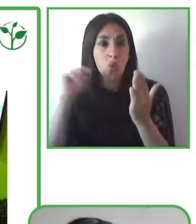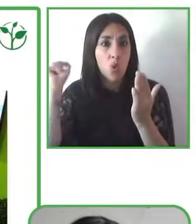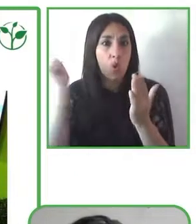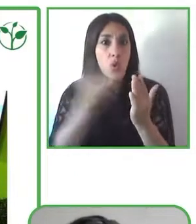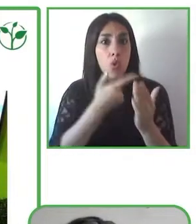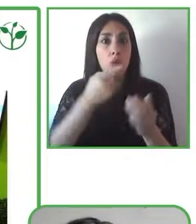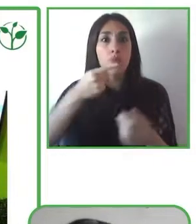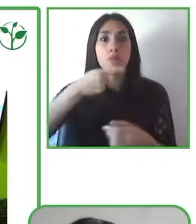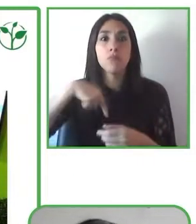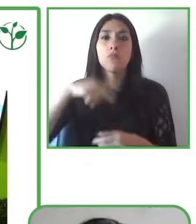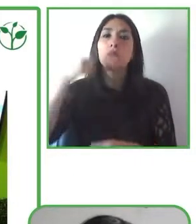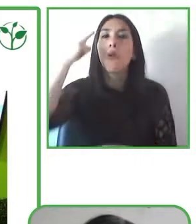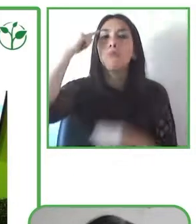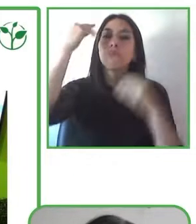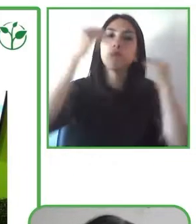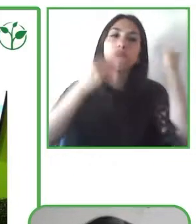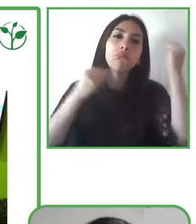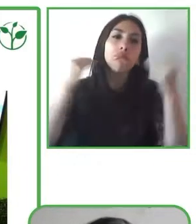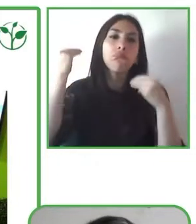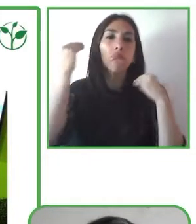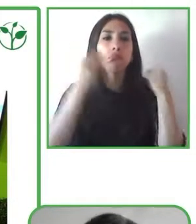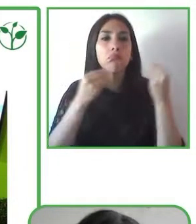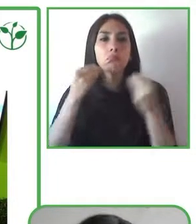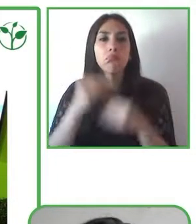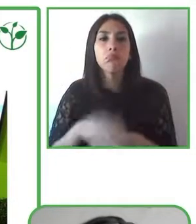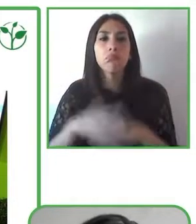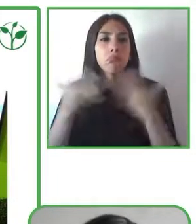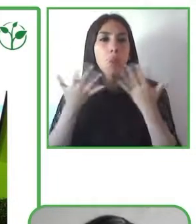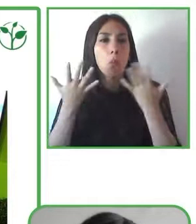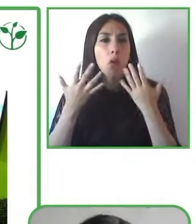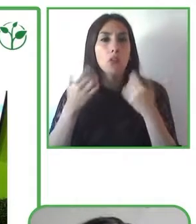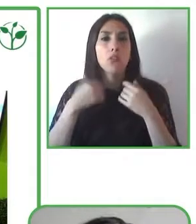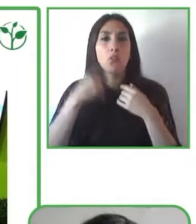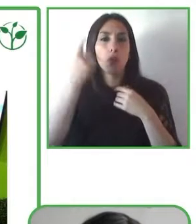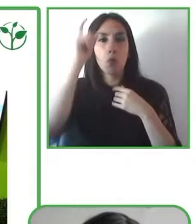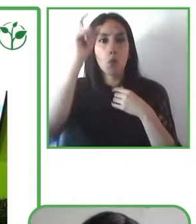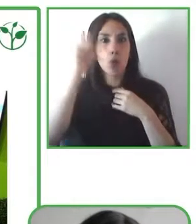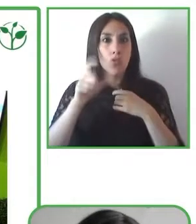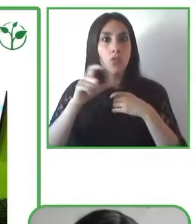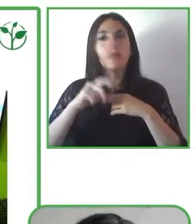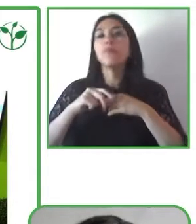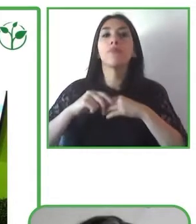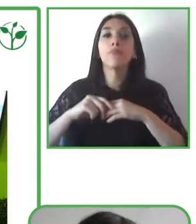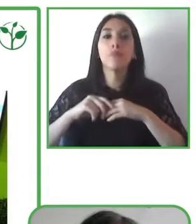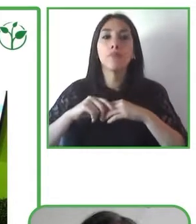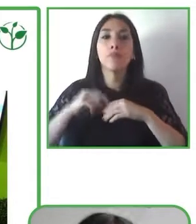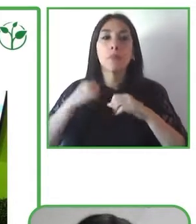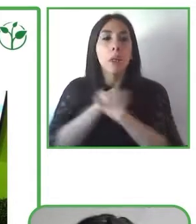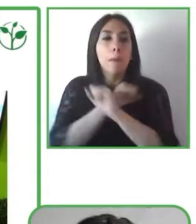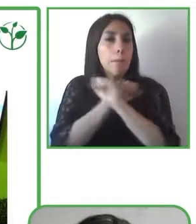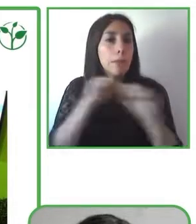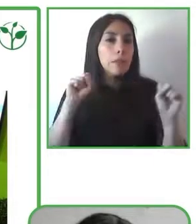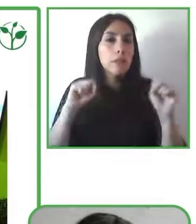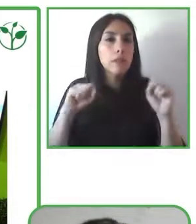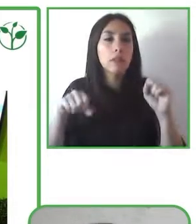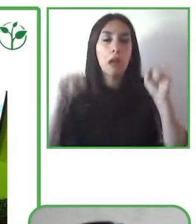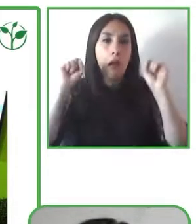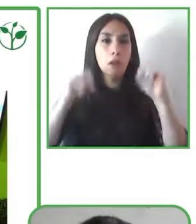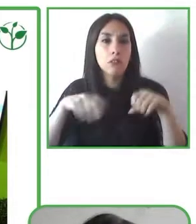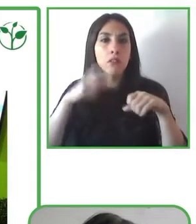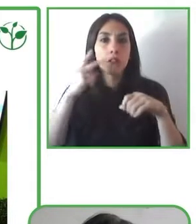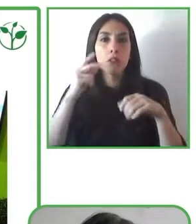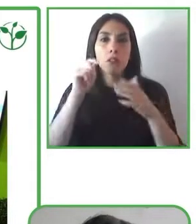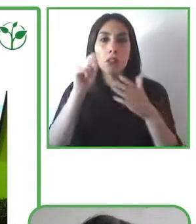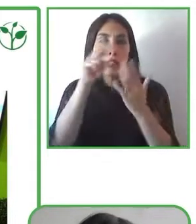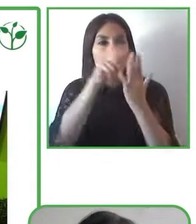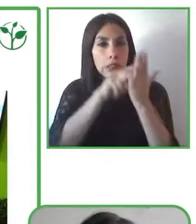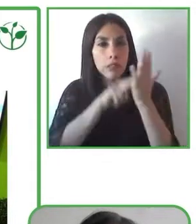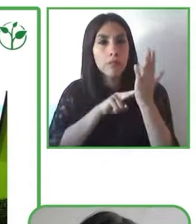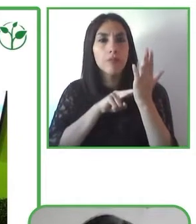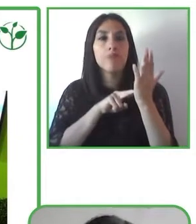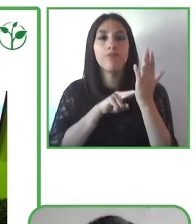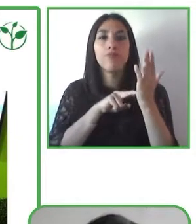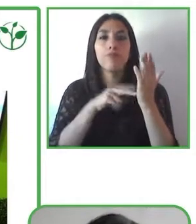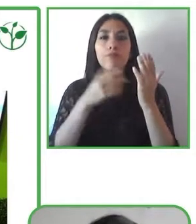for us we wanted to take that challenge of how could someone not have the right to access